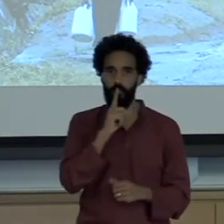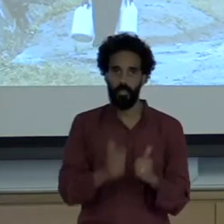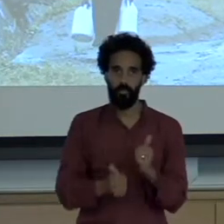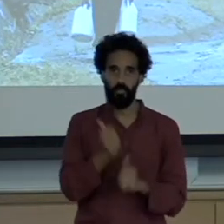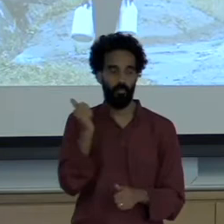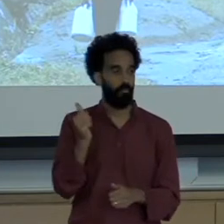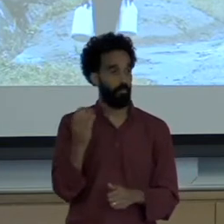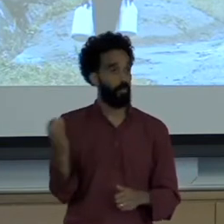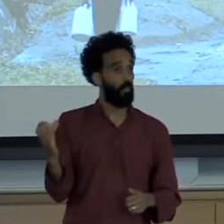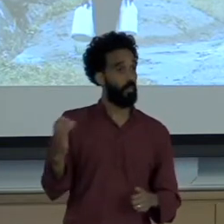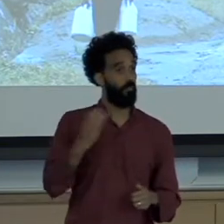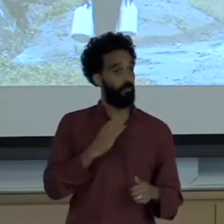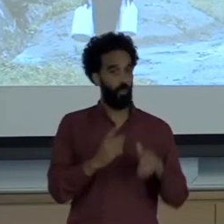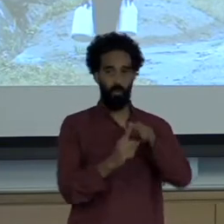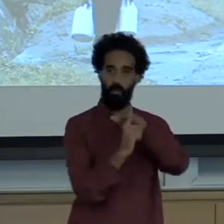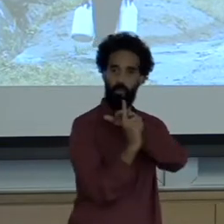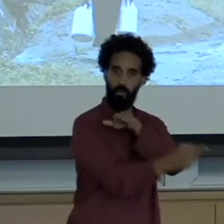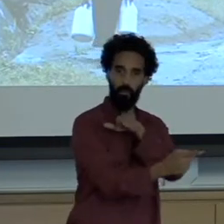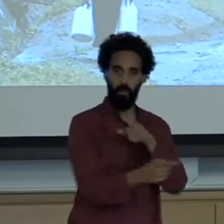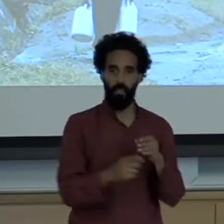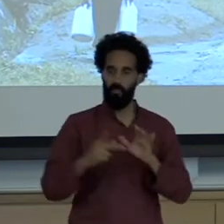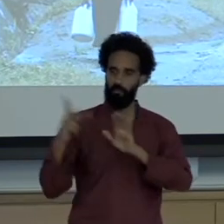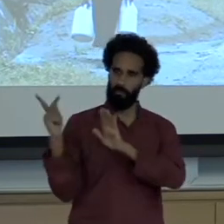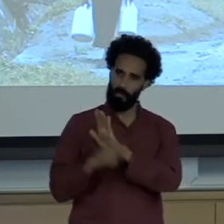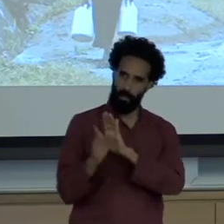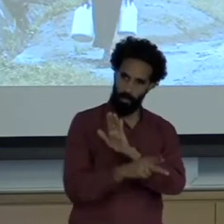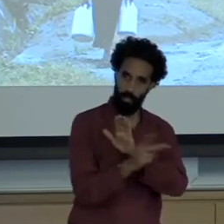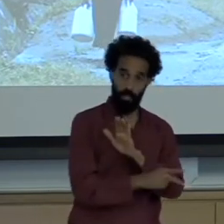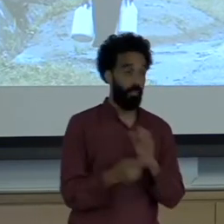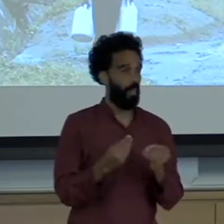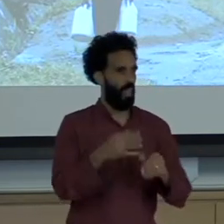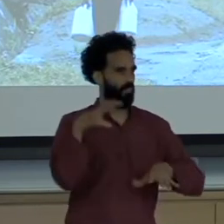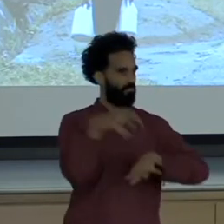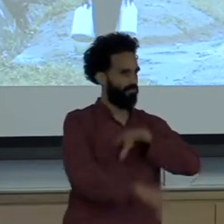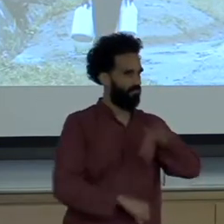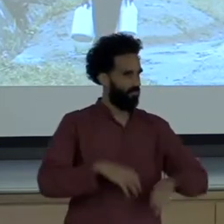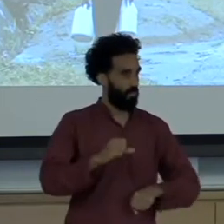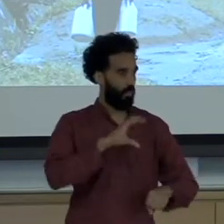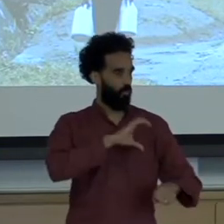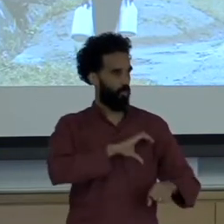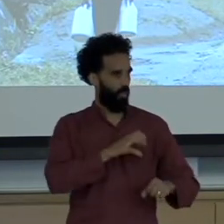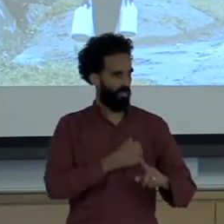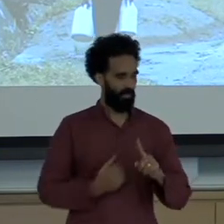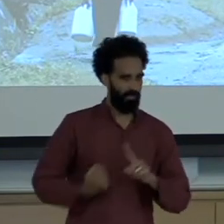geopolitics, genocide, land grabs, police brutality, racial and gender discrimination